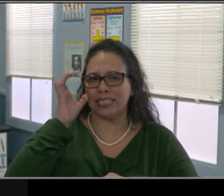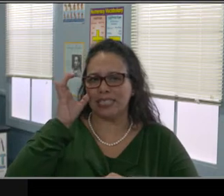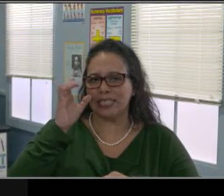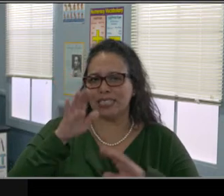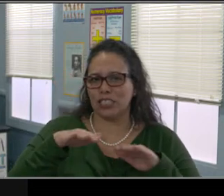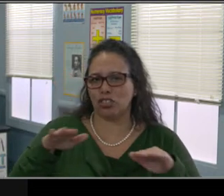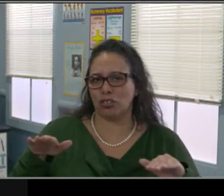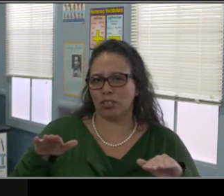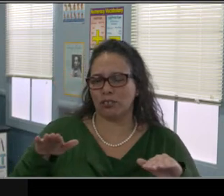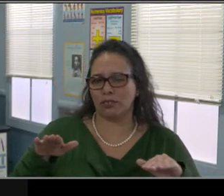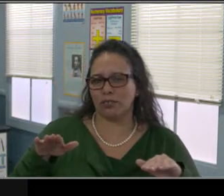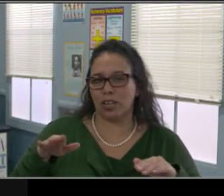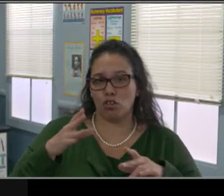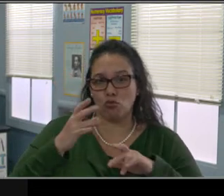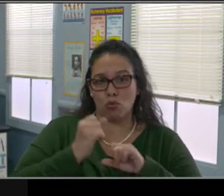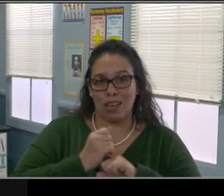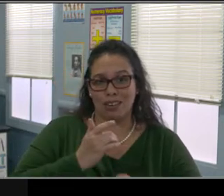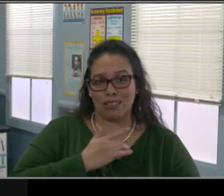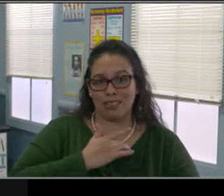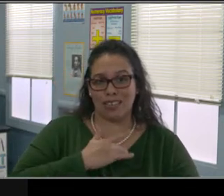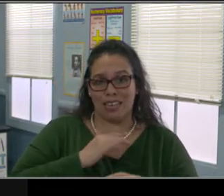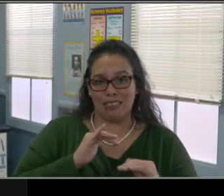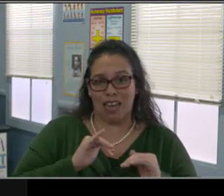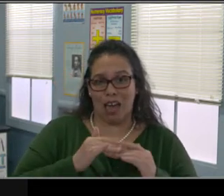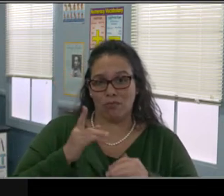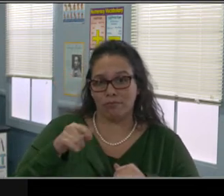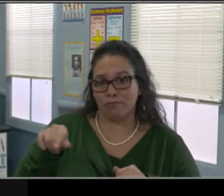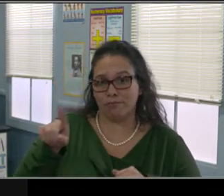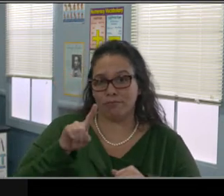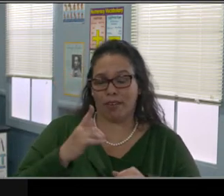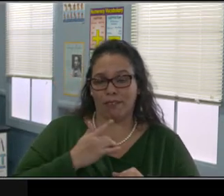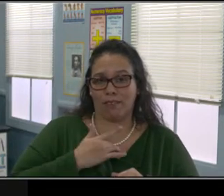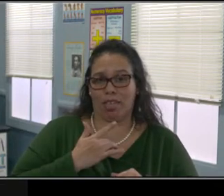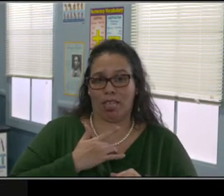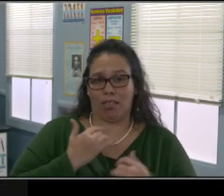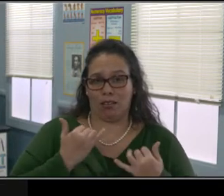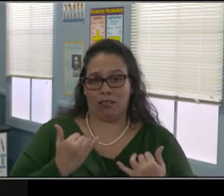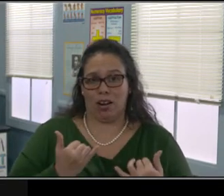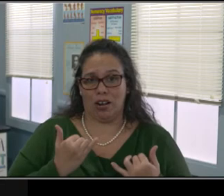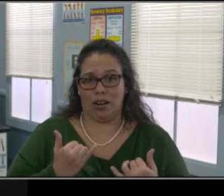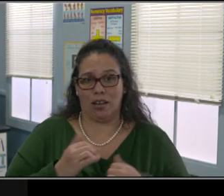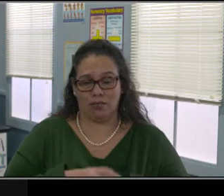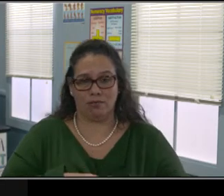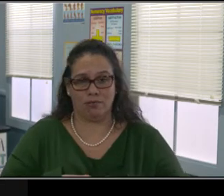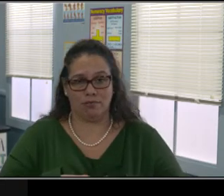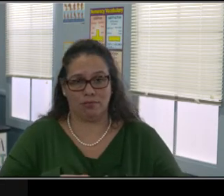What is the best way to respond to your children after you've listened to them talk about problems or concerns they're having?